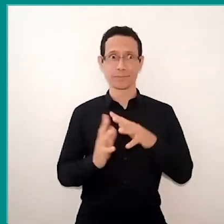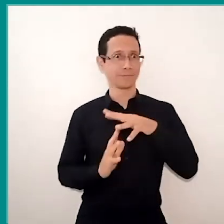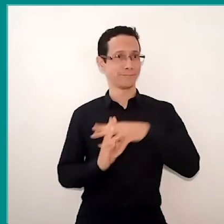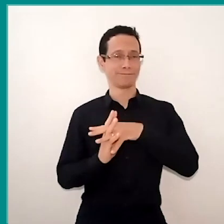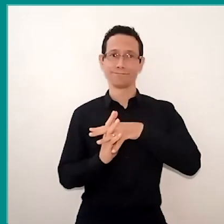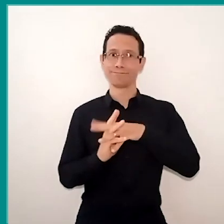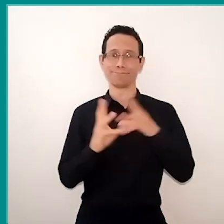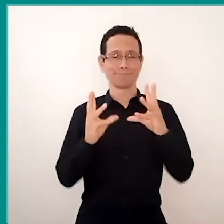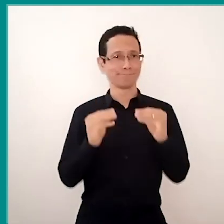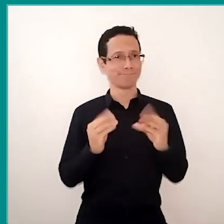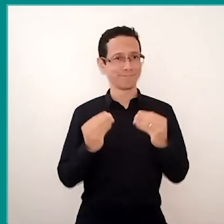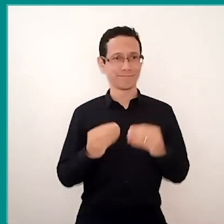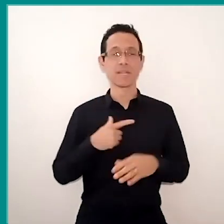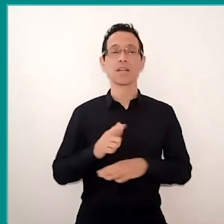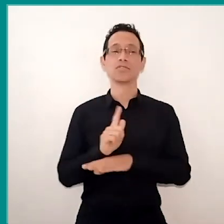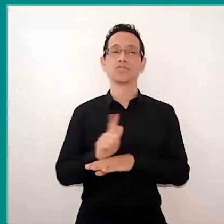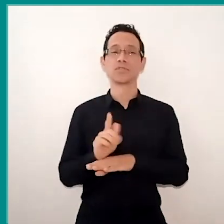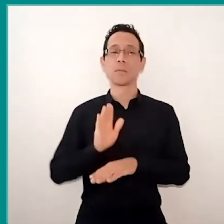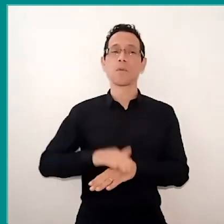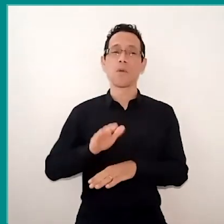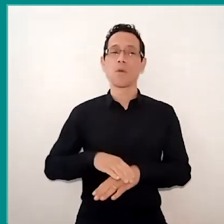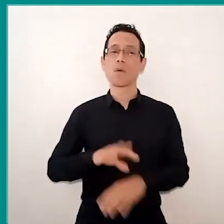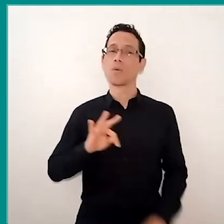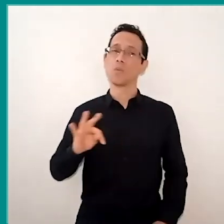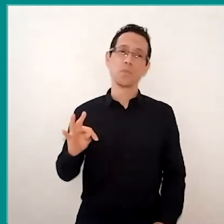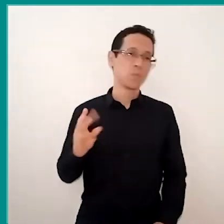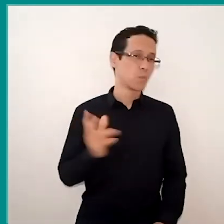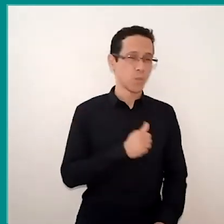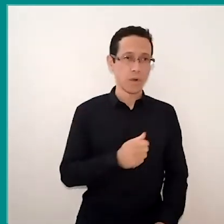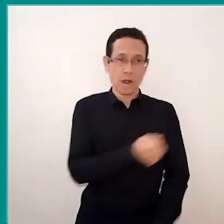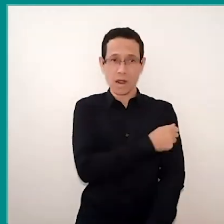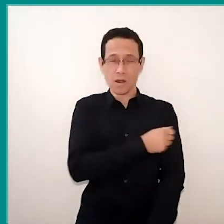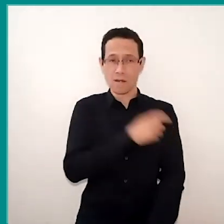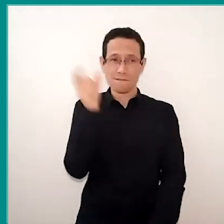but it's the management of all that comes to our students, of everything that comes to us.